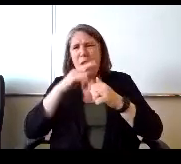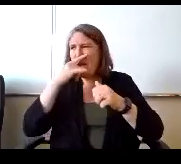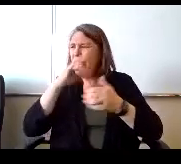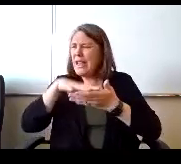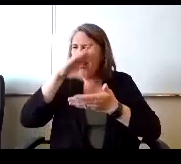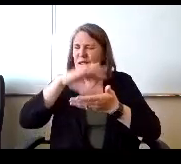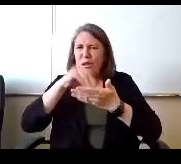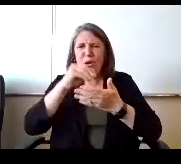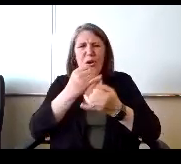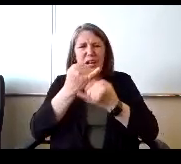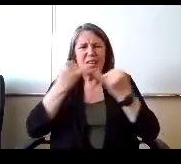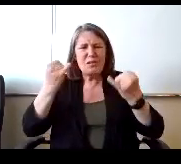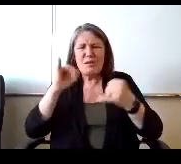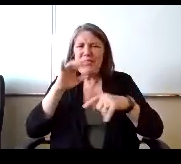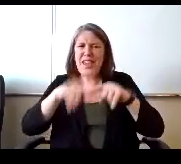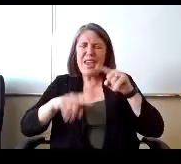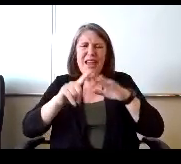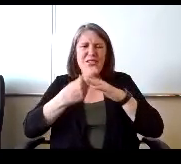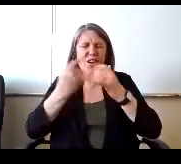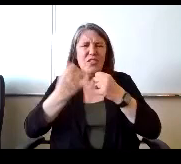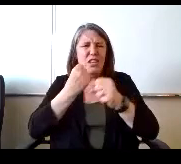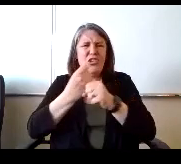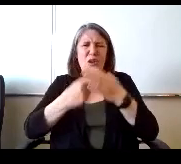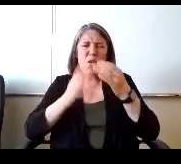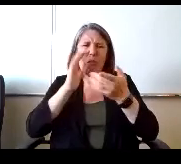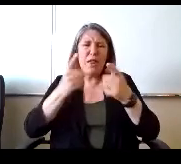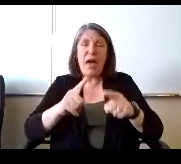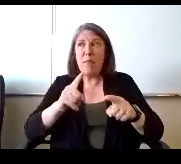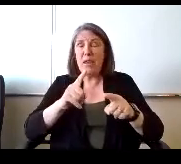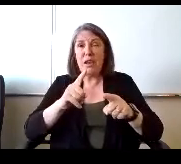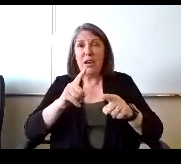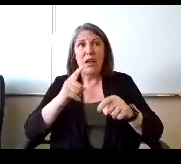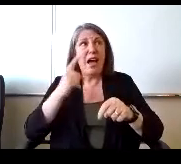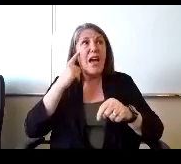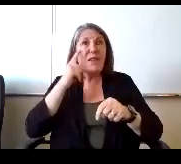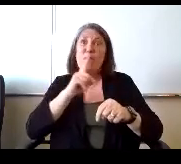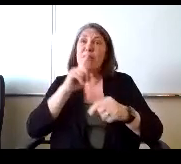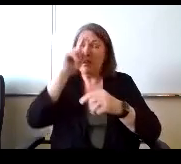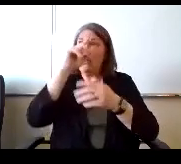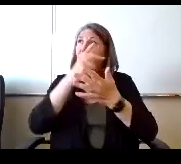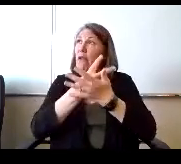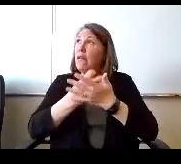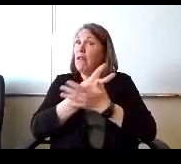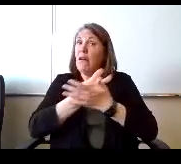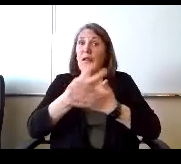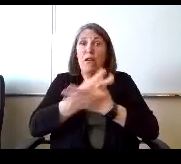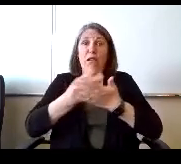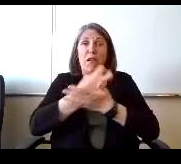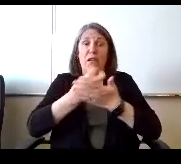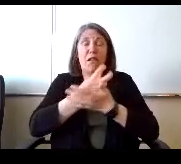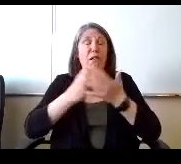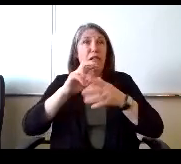He's like I think lost sleep over it or something. I don't know so I will be happy to go home this evening and tell him that